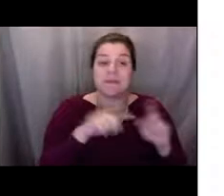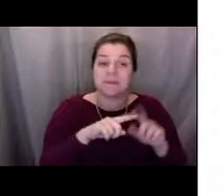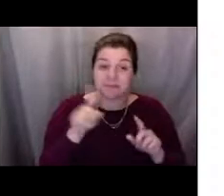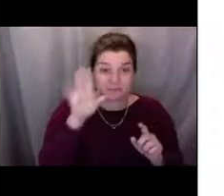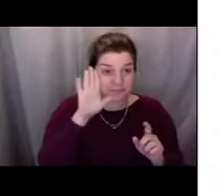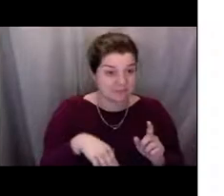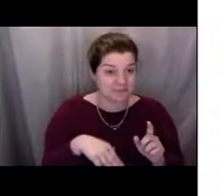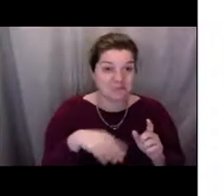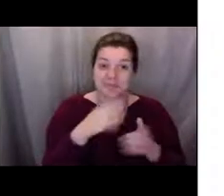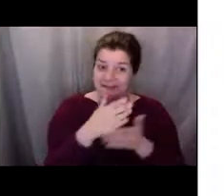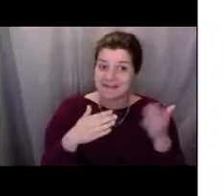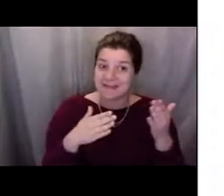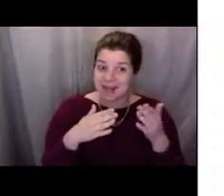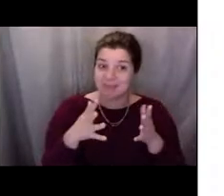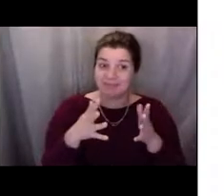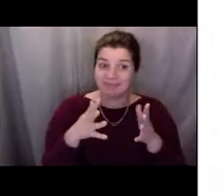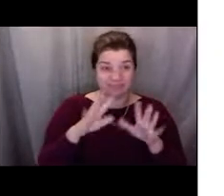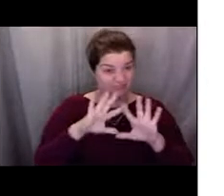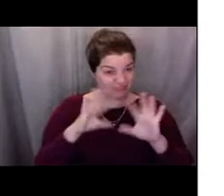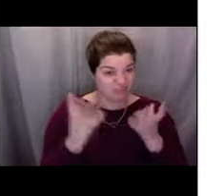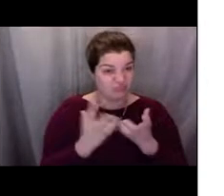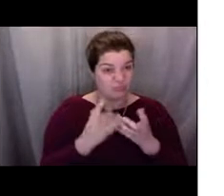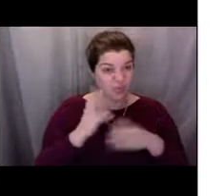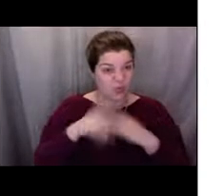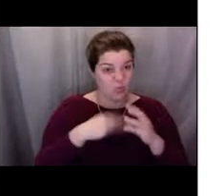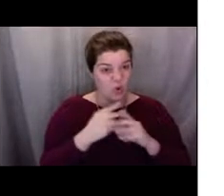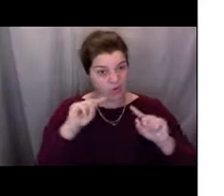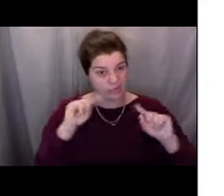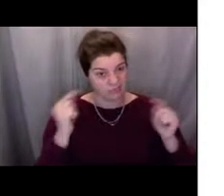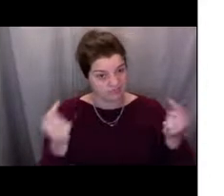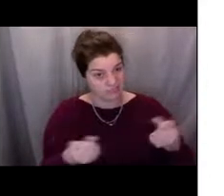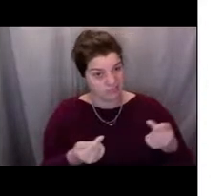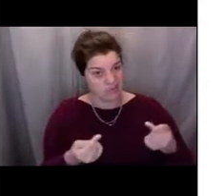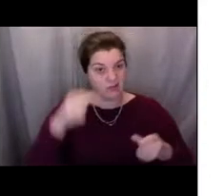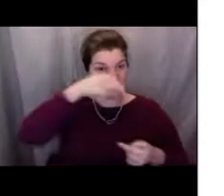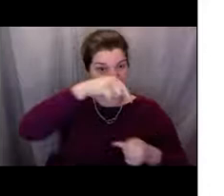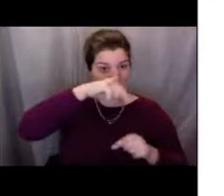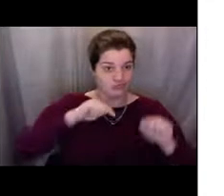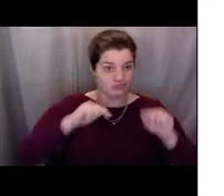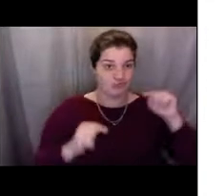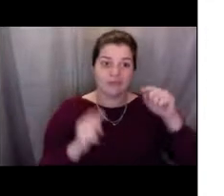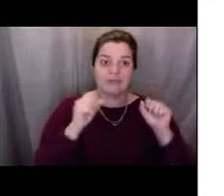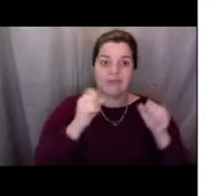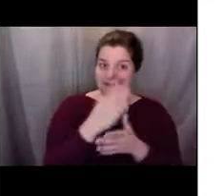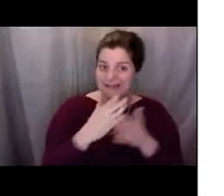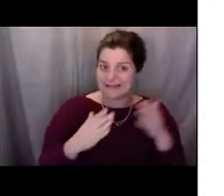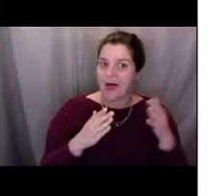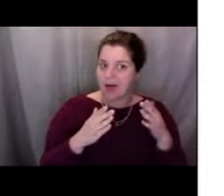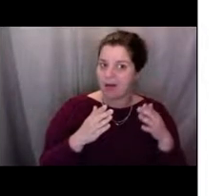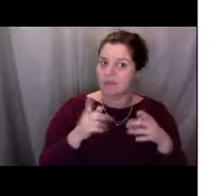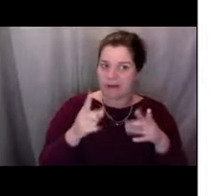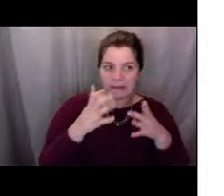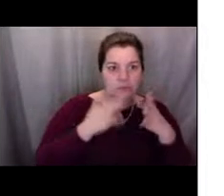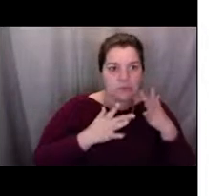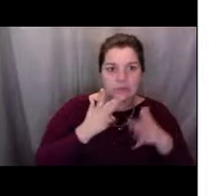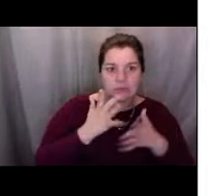in that area, and then now the fishermen have to go farther out into international waters or maybe into another country's waters